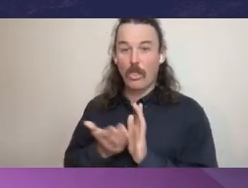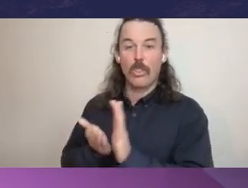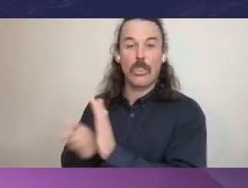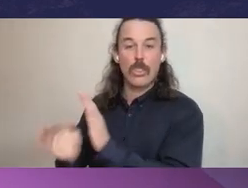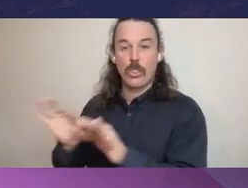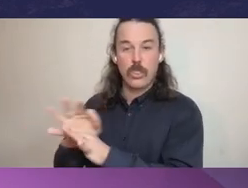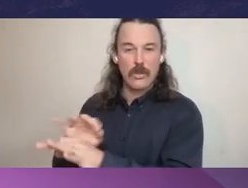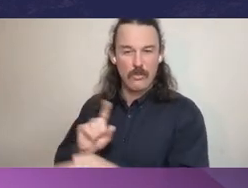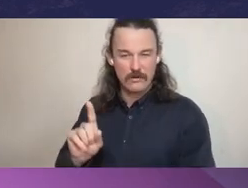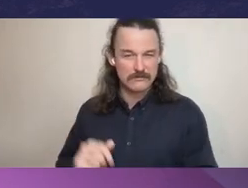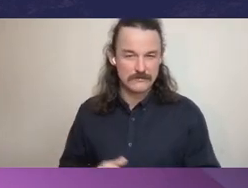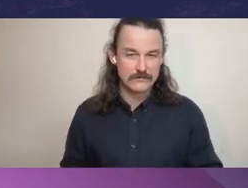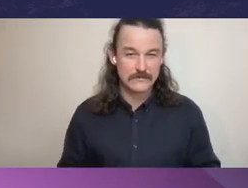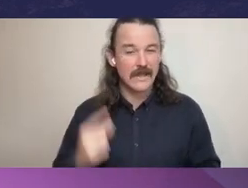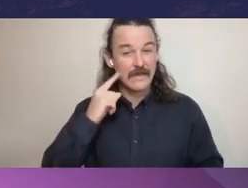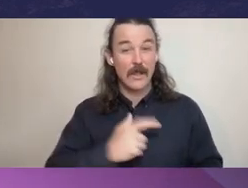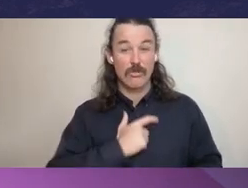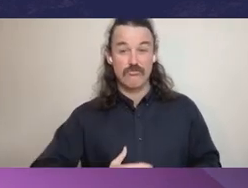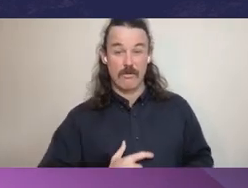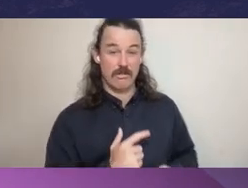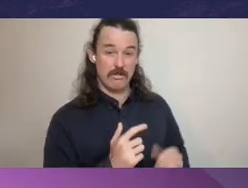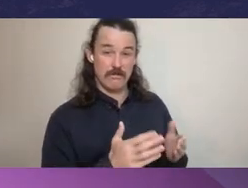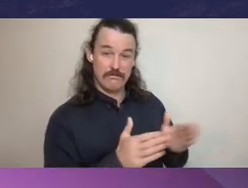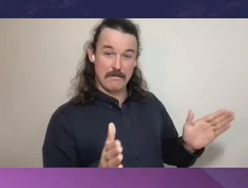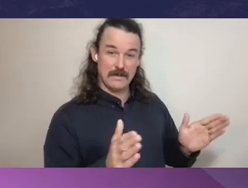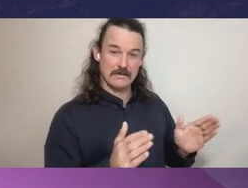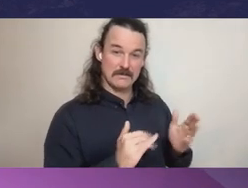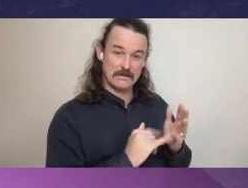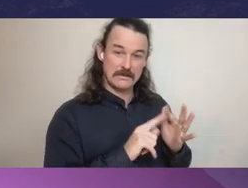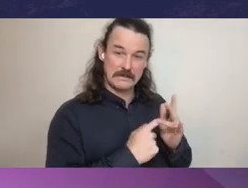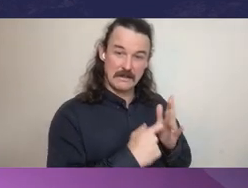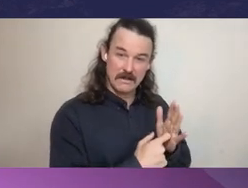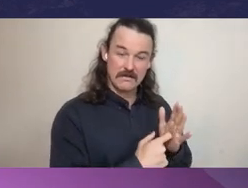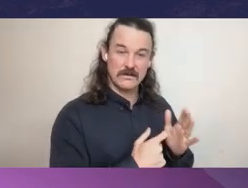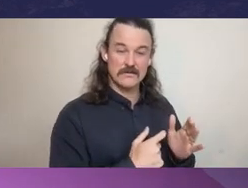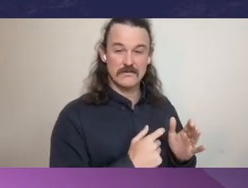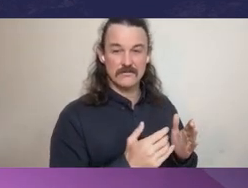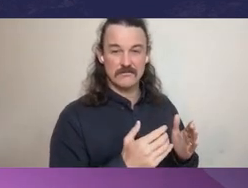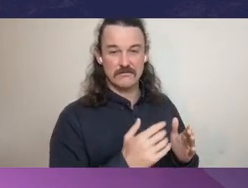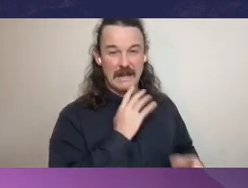and our need to adhere to our codes of conduct when we're providing advice.